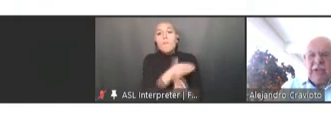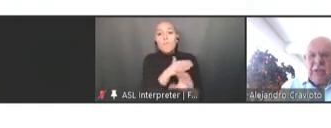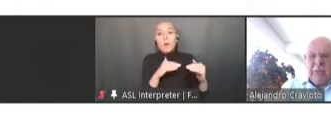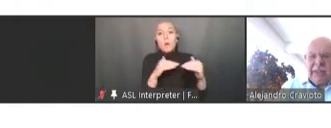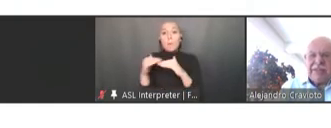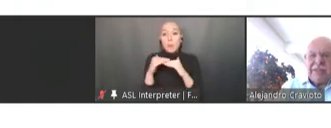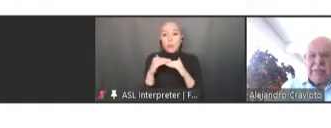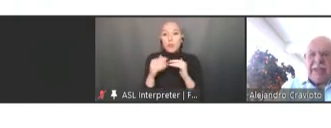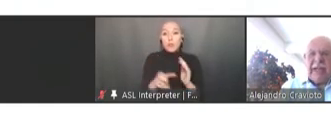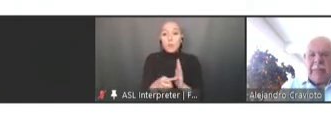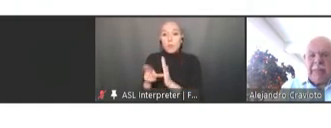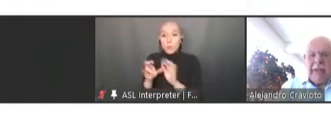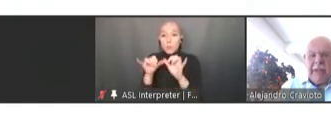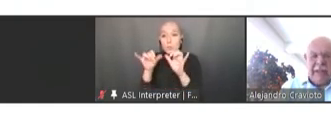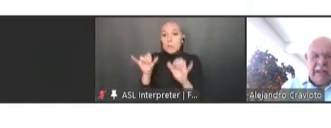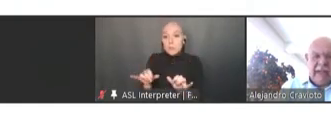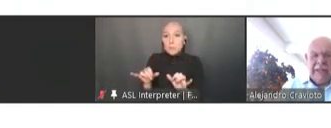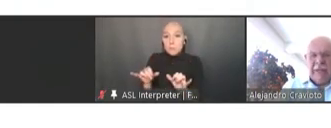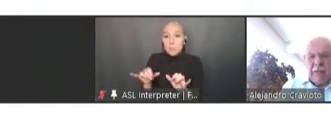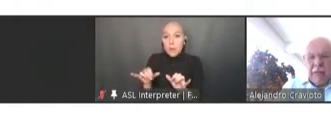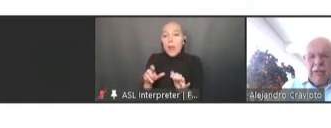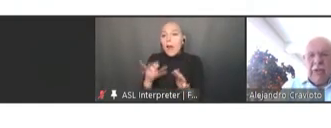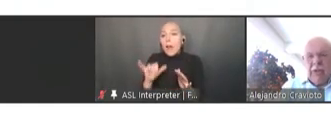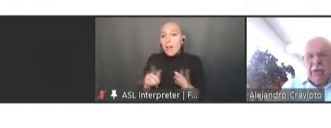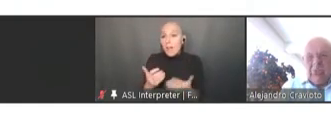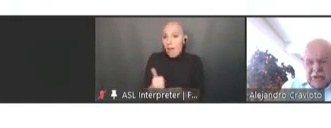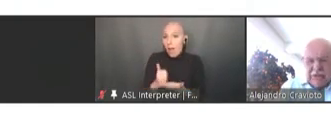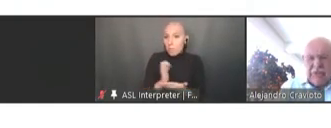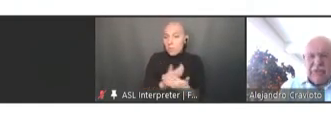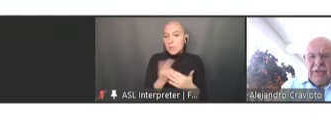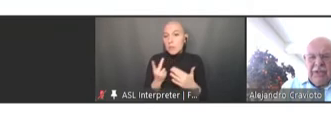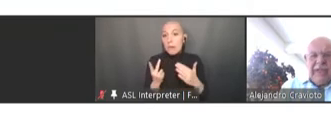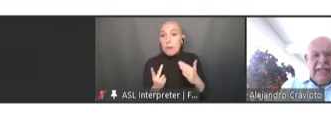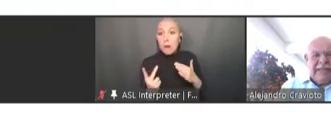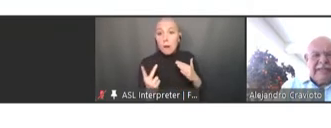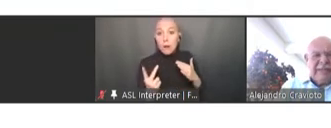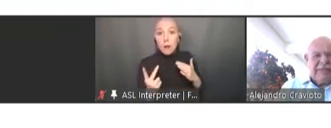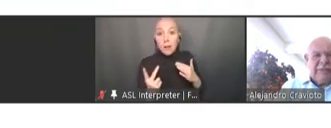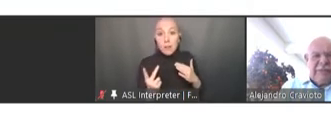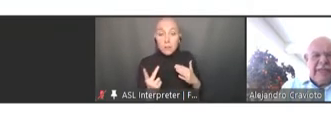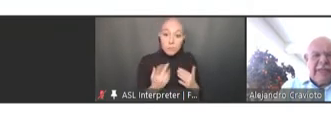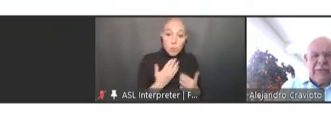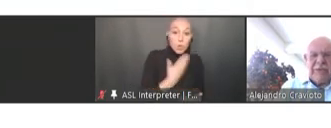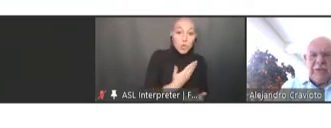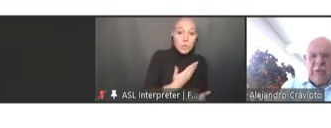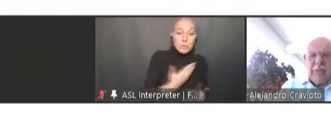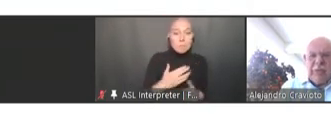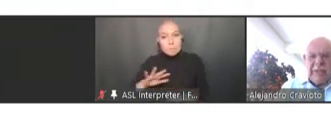of what is coming up, either good or not so good, in the sense of being able to cope with